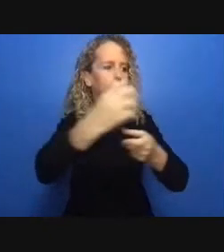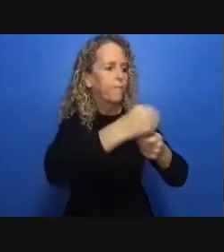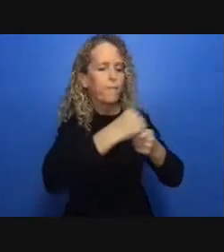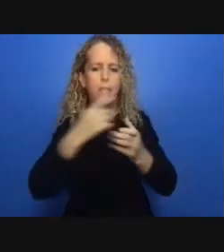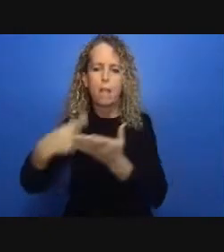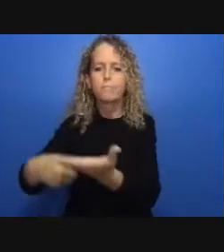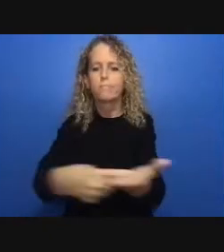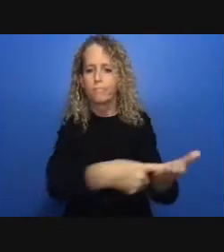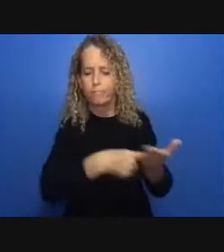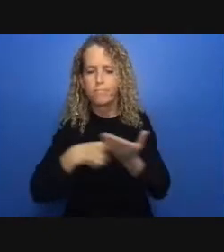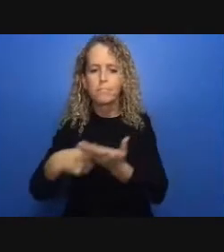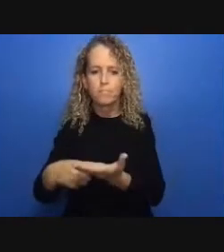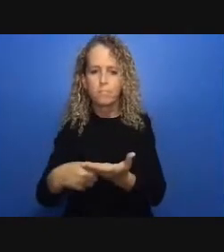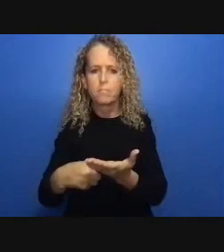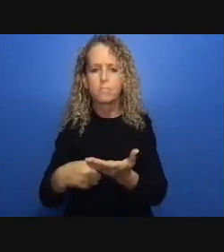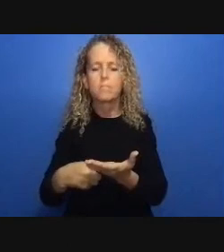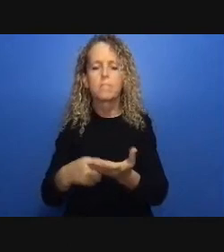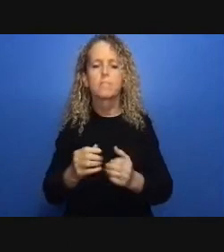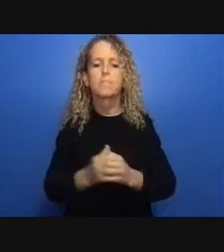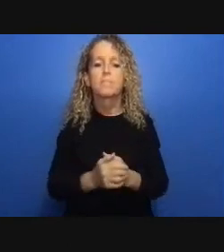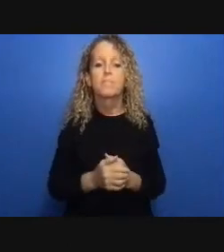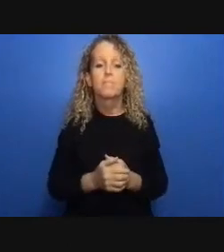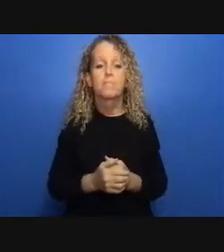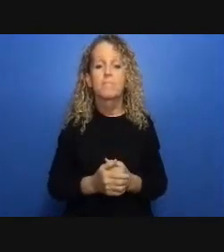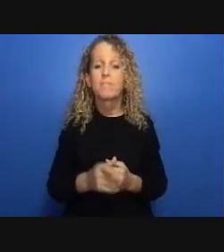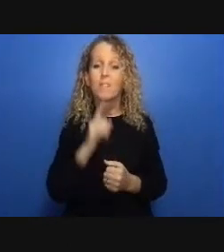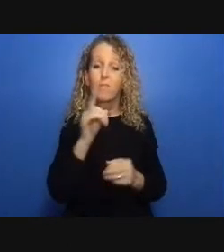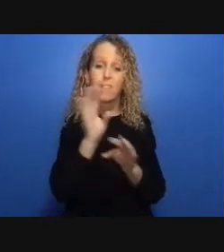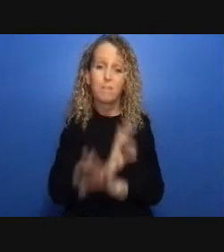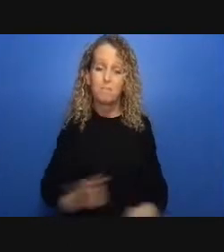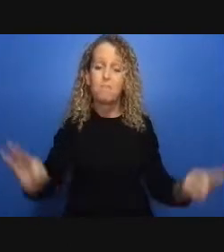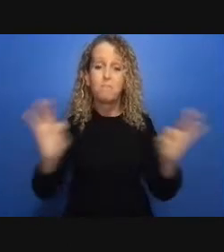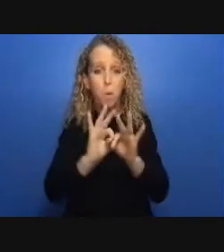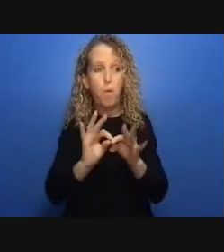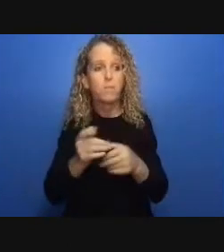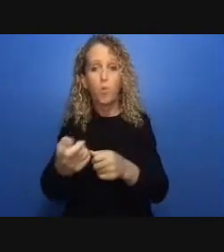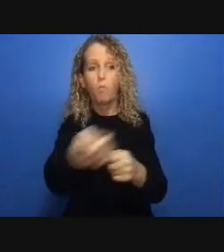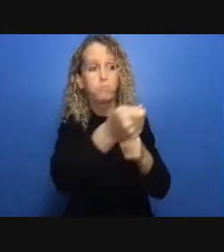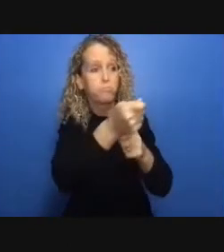community organizations with whom we consulted reported that police had increased communications